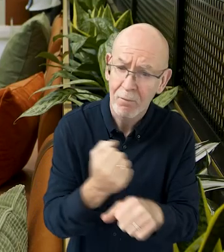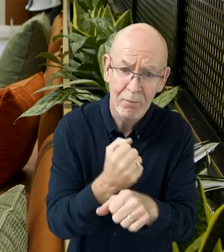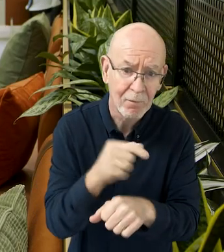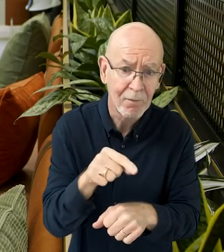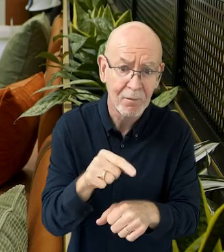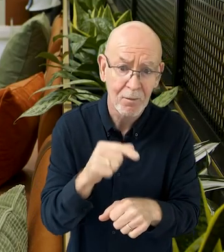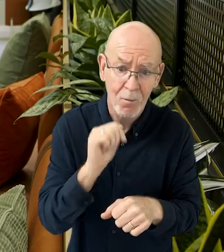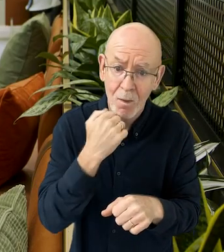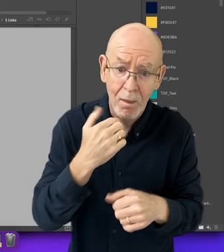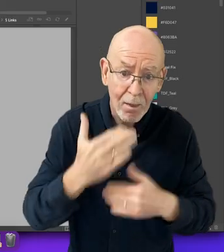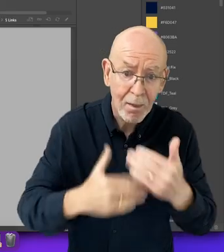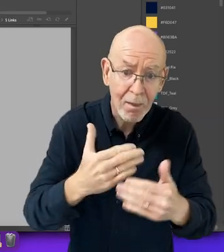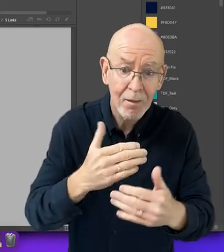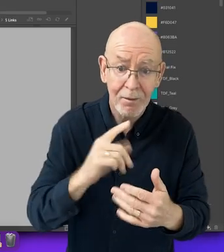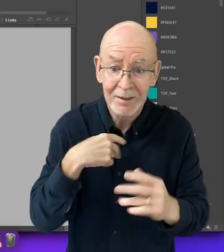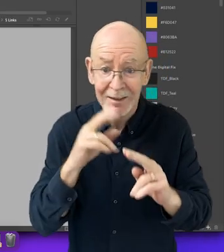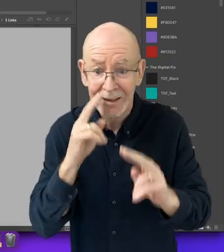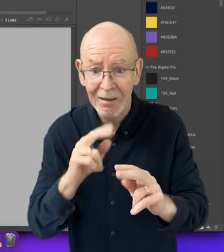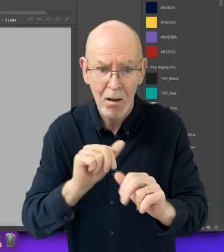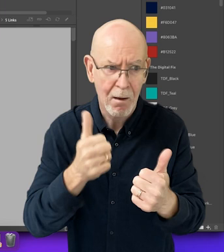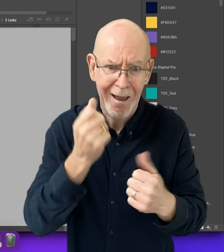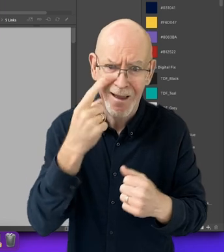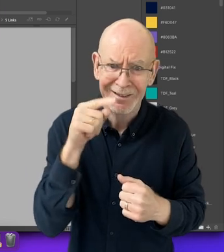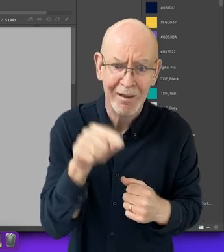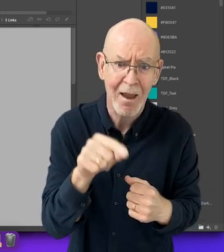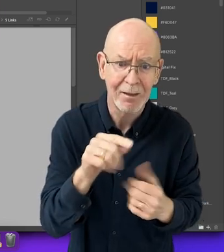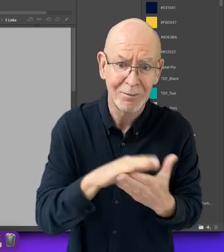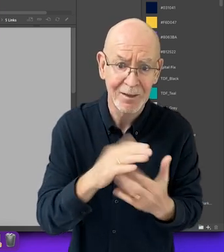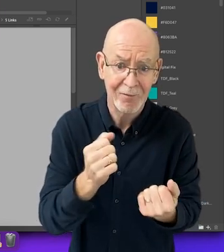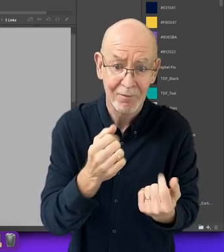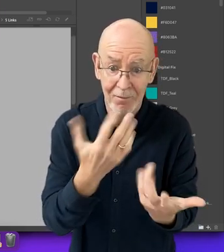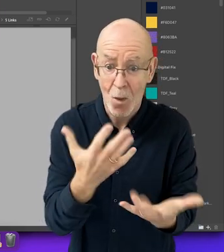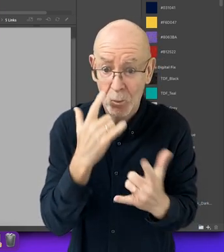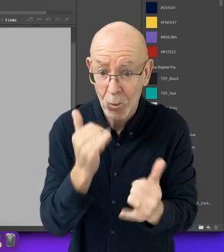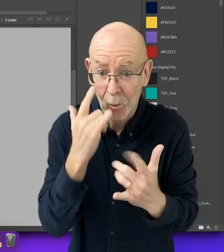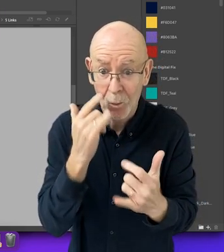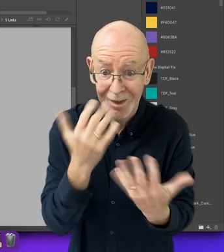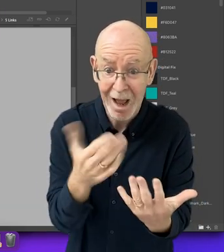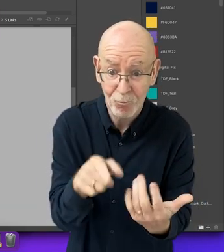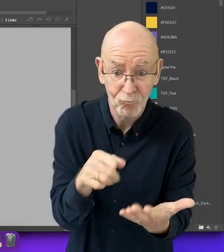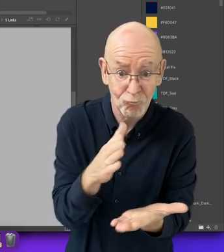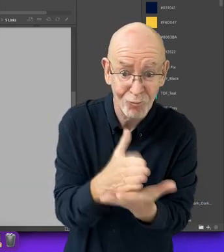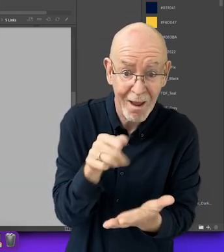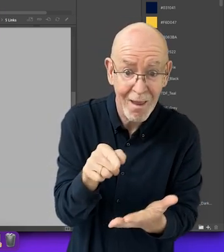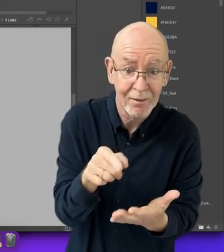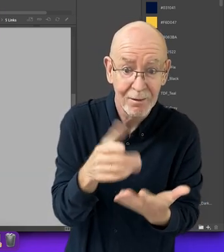and I believe it will have a commercial future. But the leap from I have a neat idea to here's the prototype, it exists, it's real,